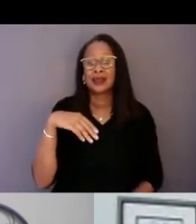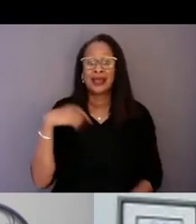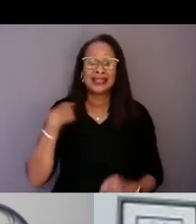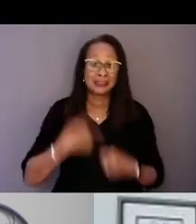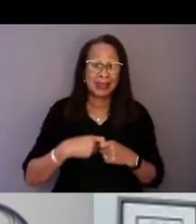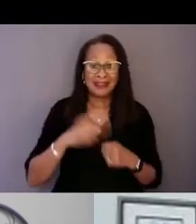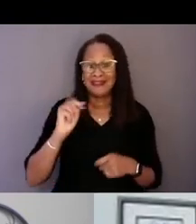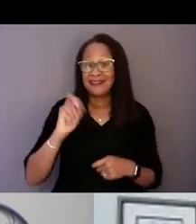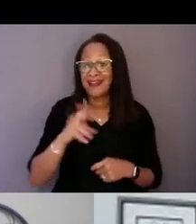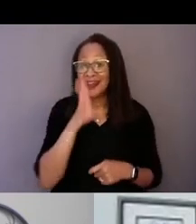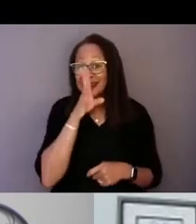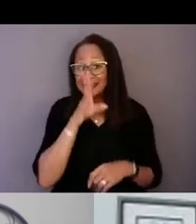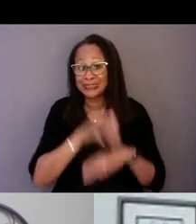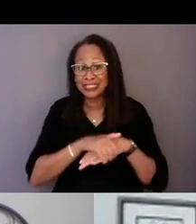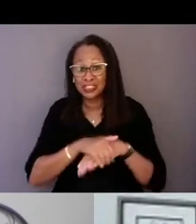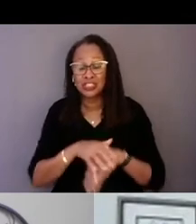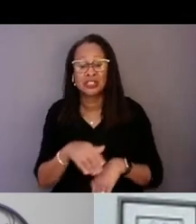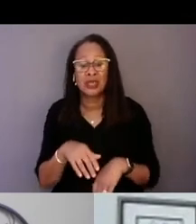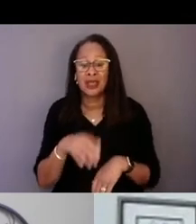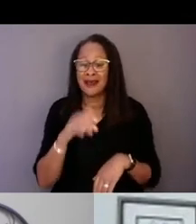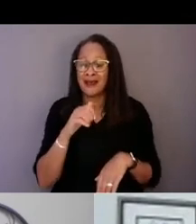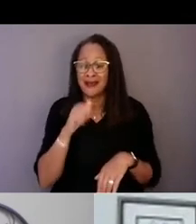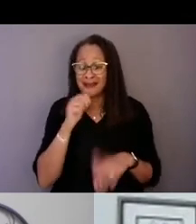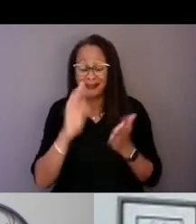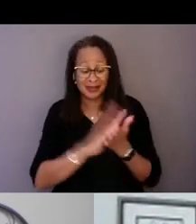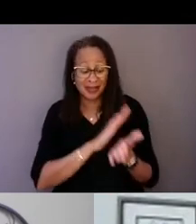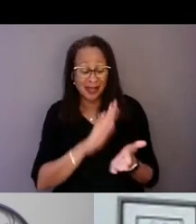undocumented, Native American, suicide attempt survivors,